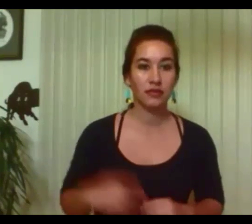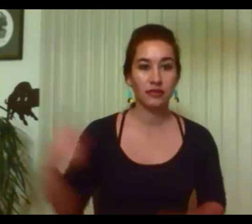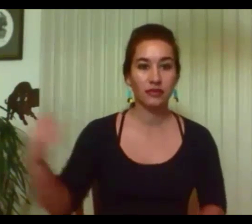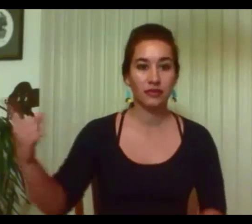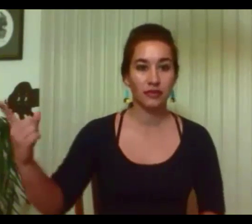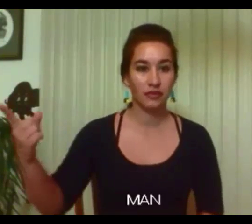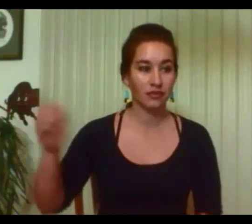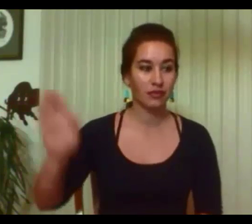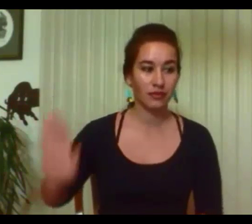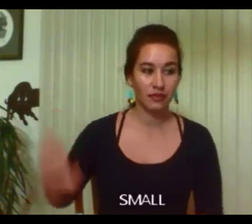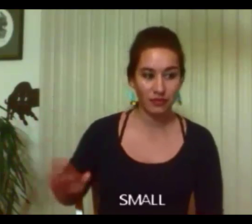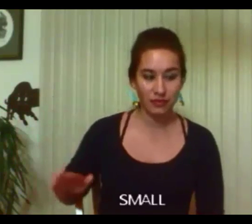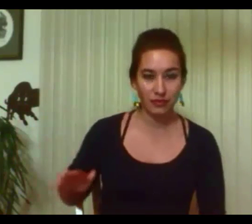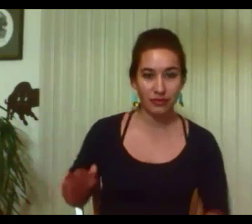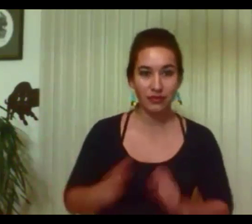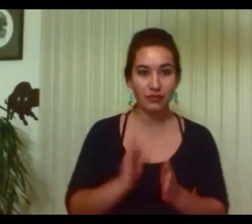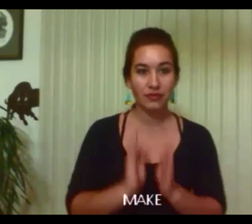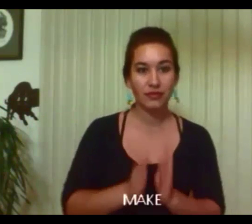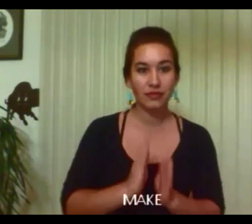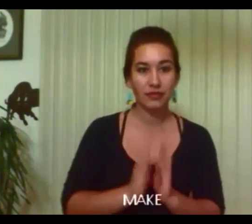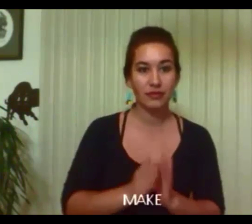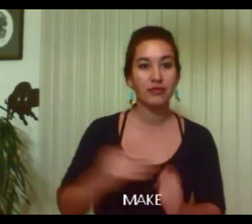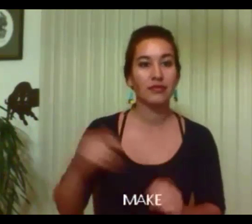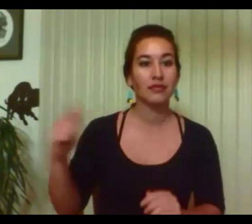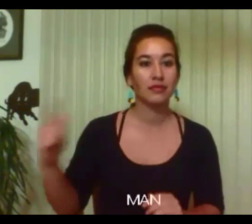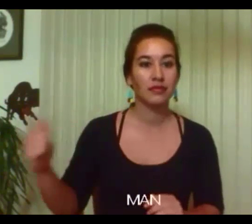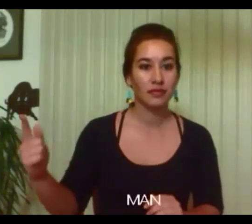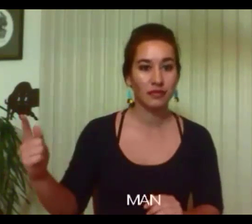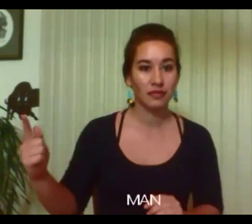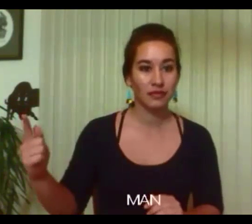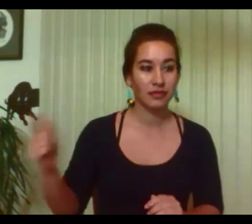A right of passage for a Blackfeet boy